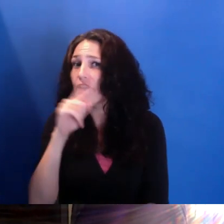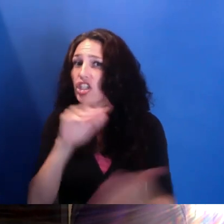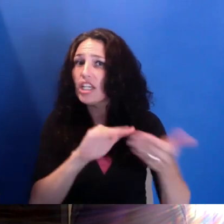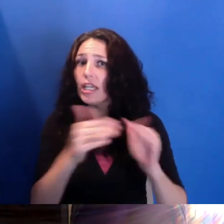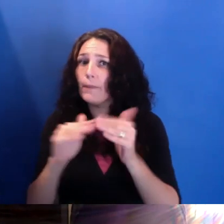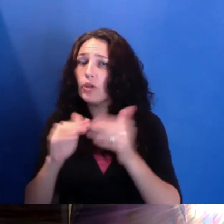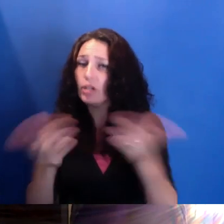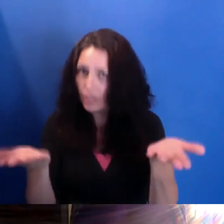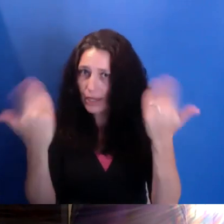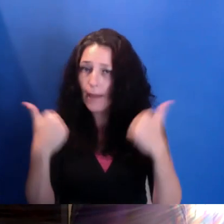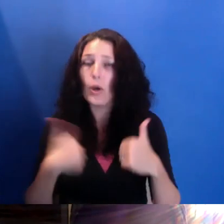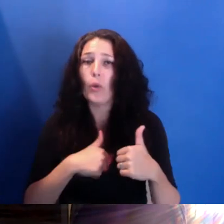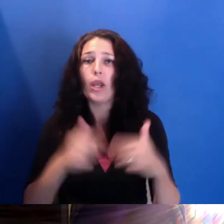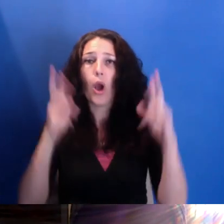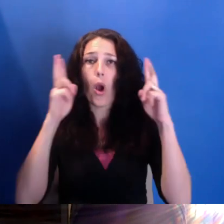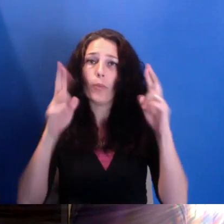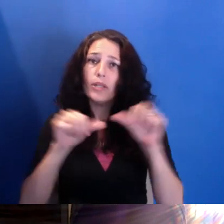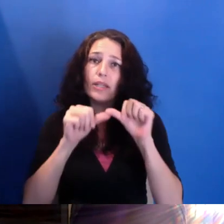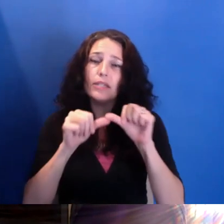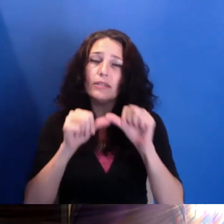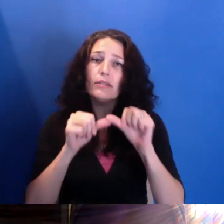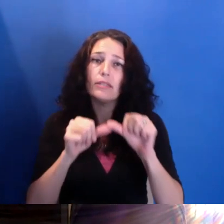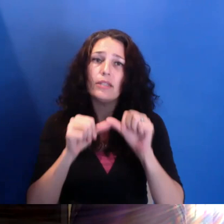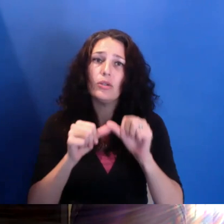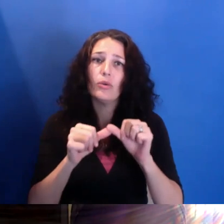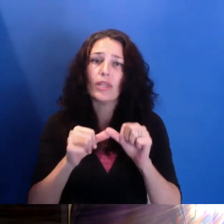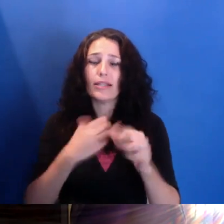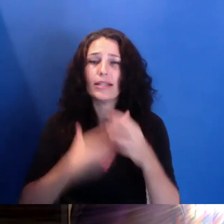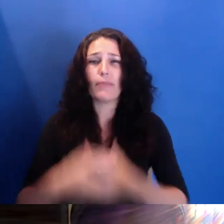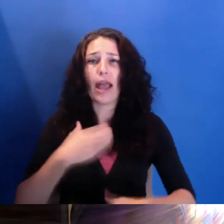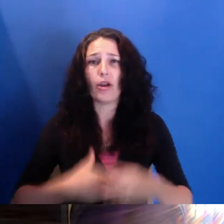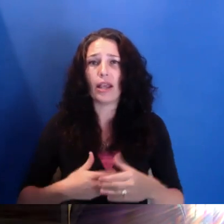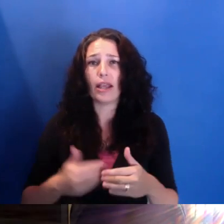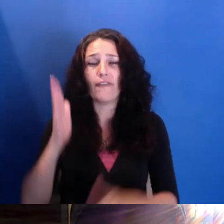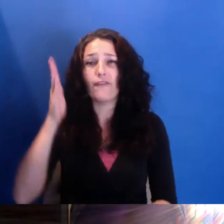inspiring and thoughtful and forward-thinking conversations. So please join us then.